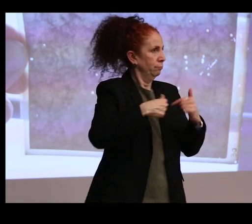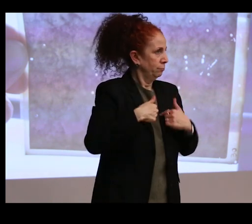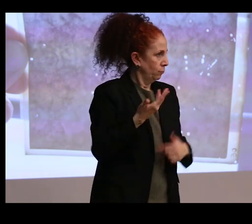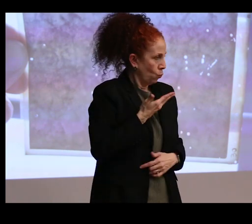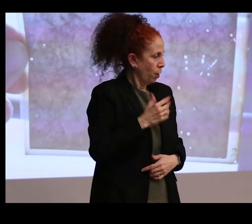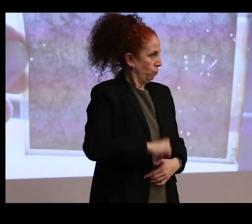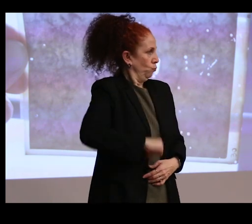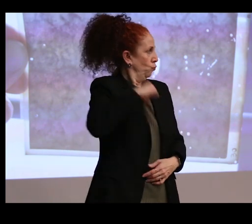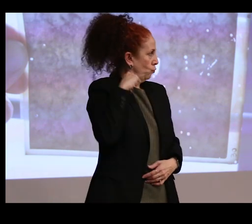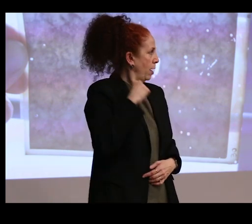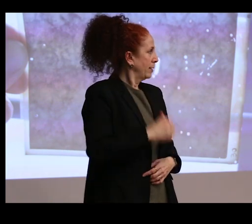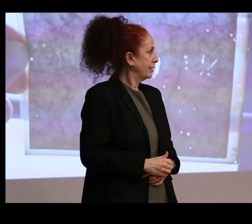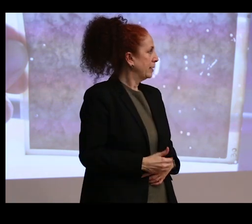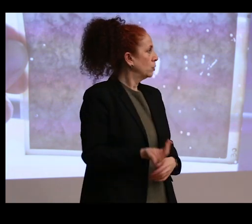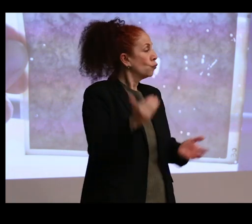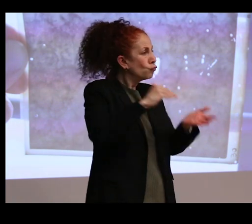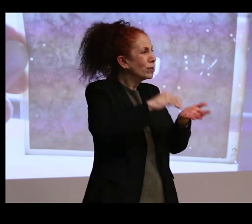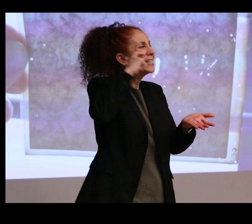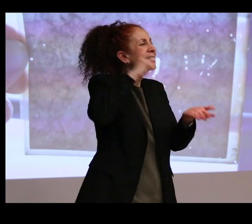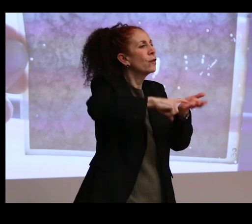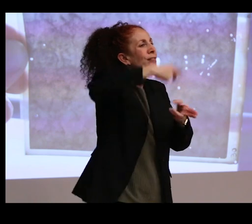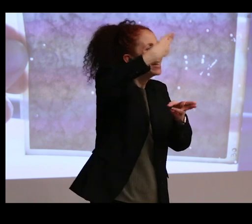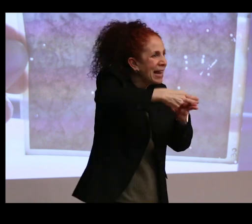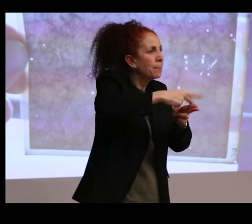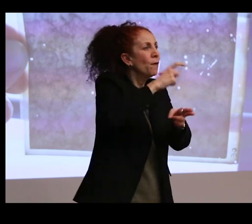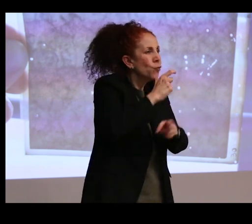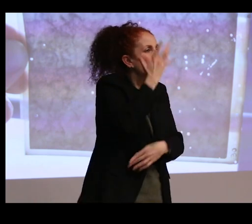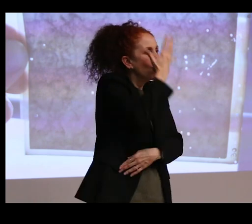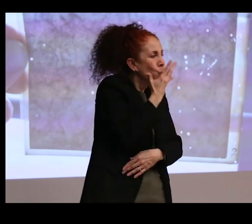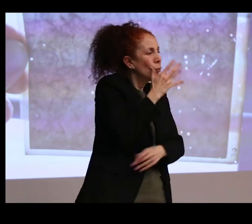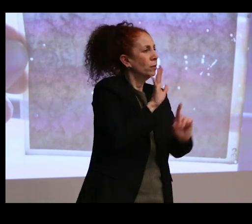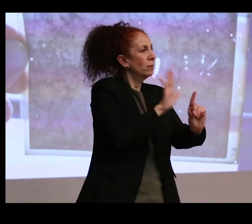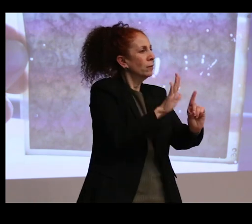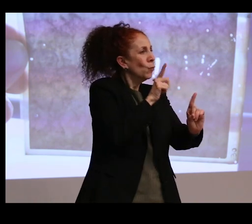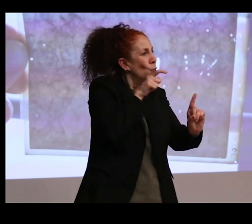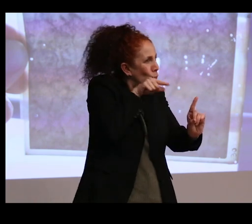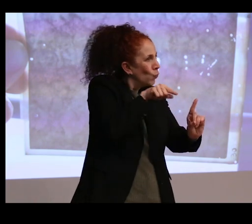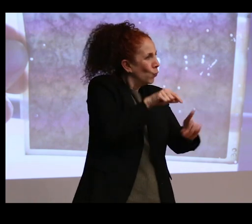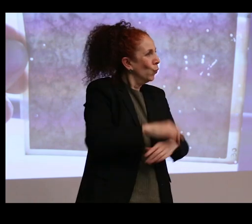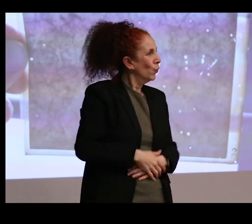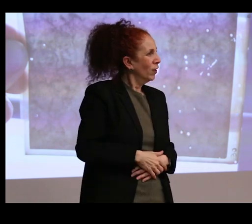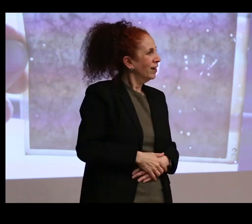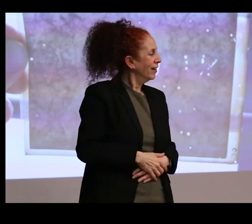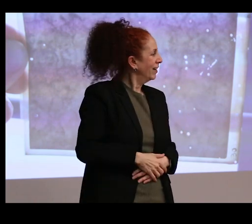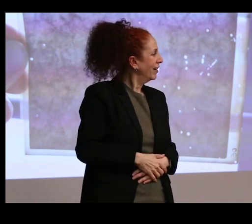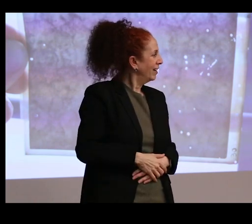is rediscovering the name of one of these individuals that was hidden on the coffin.